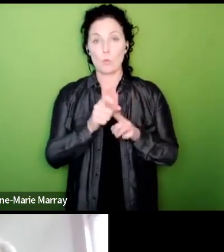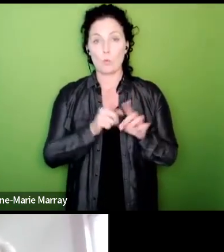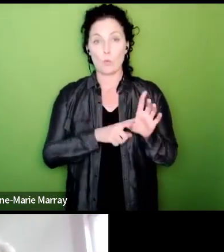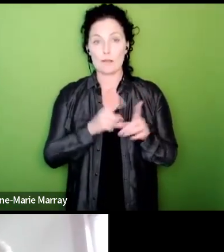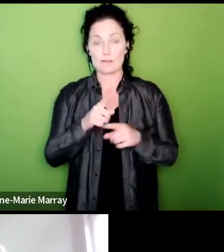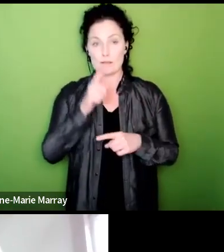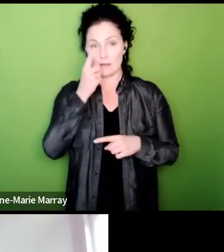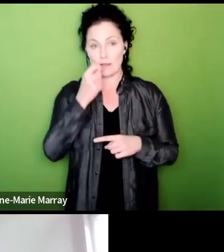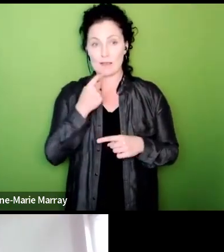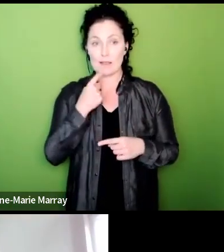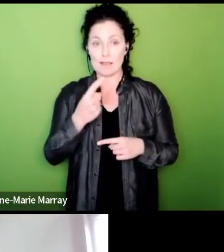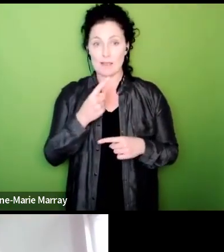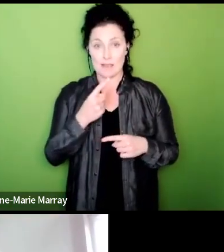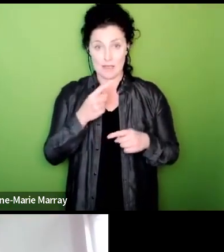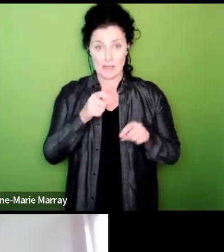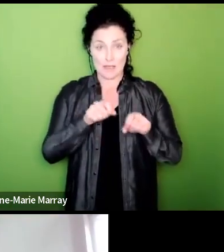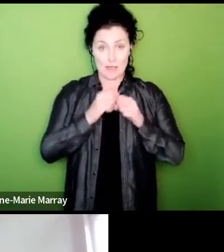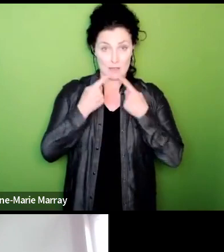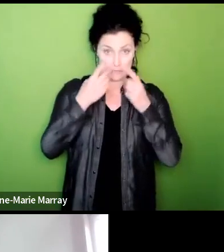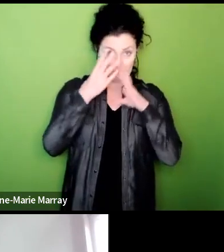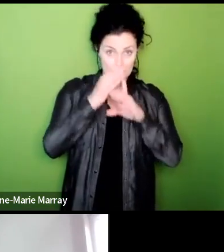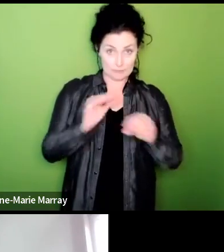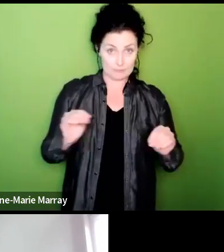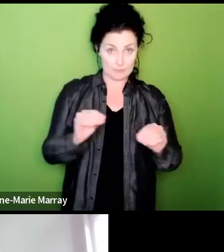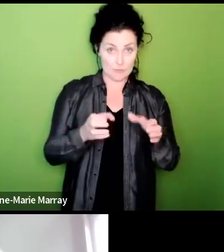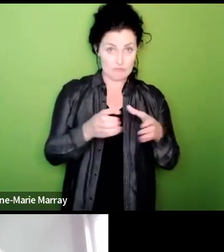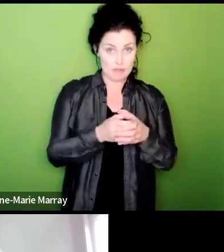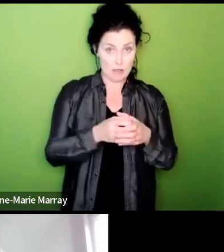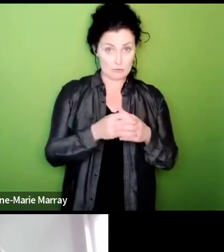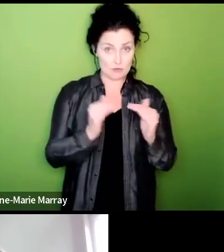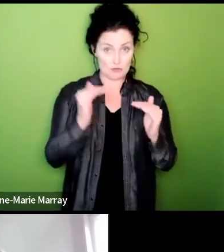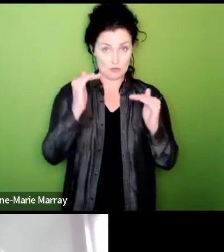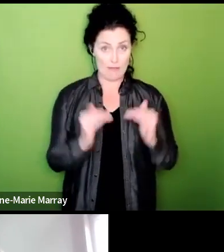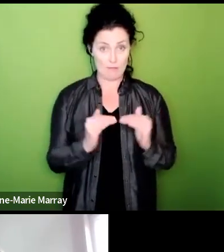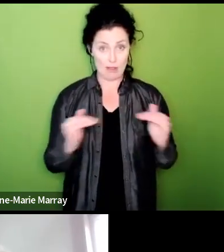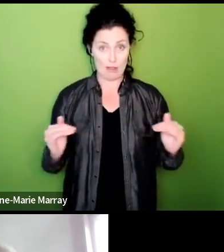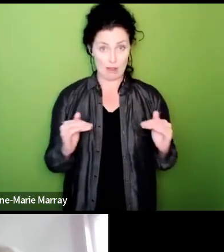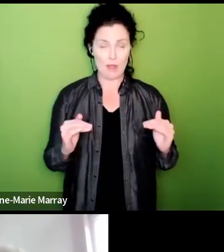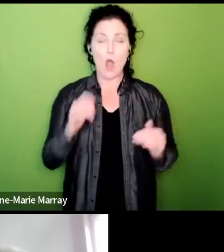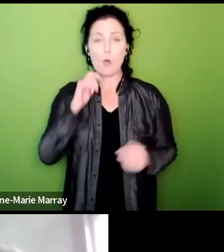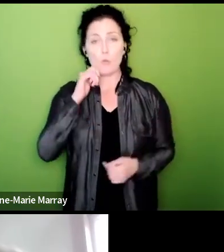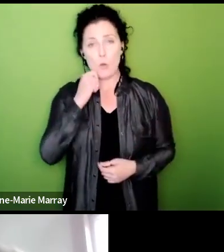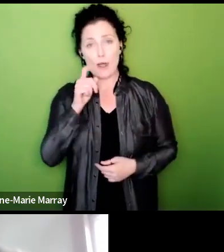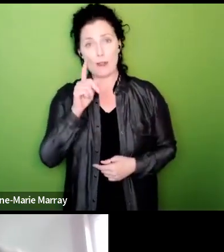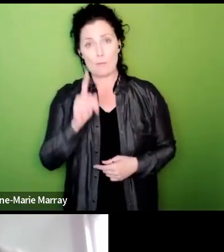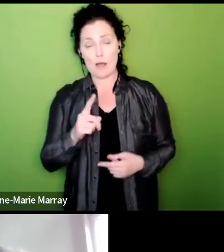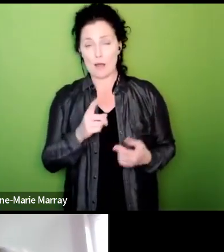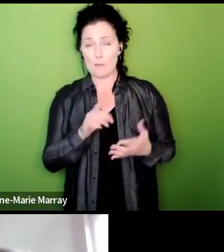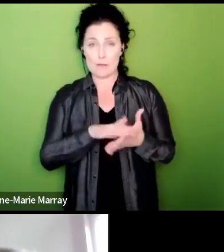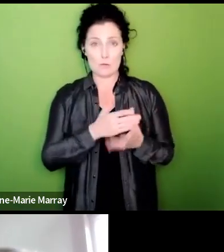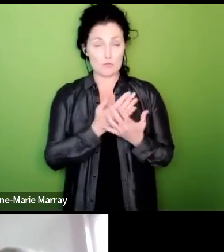answer that we will but not immediately because of the the the sheer volume of branches that we have